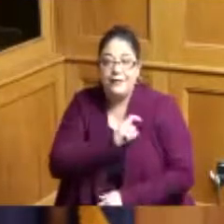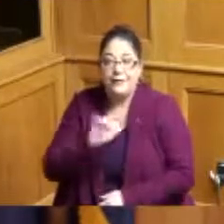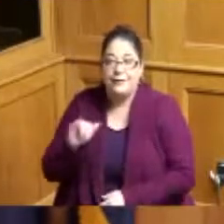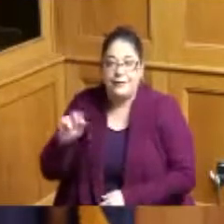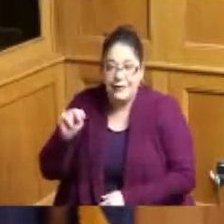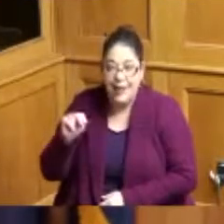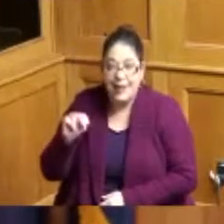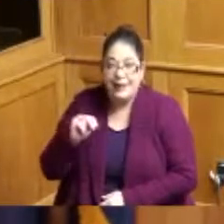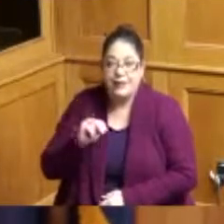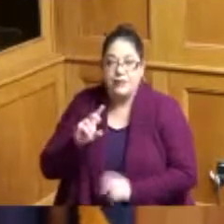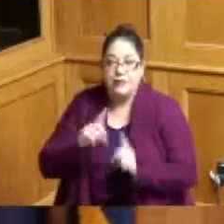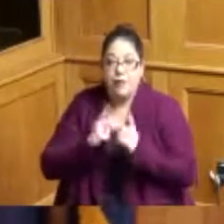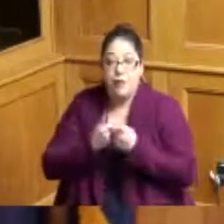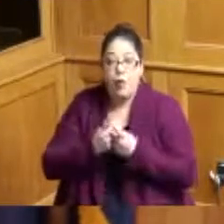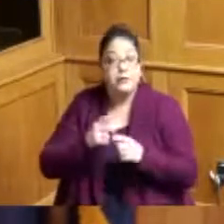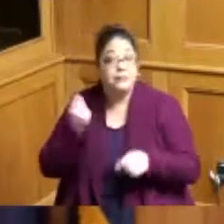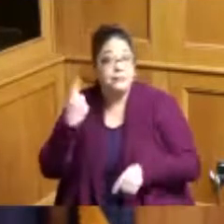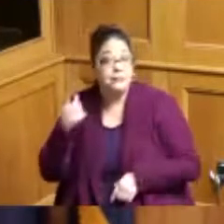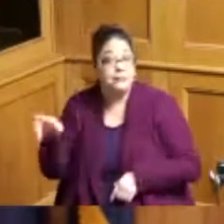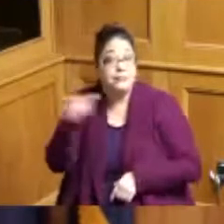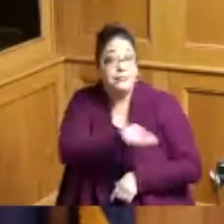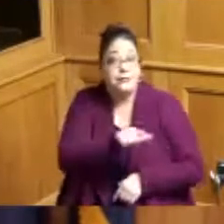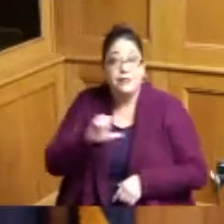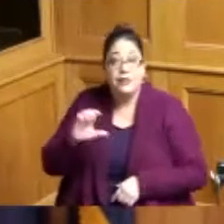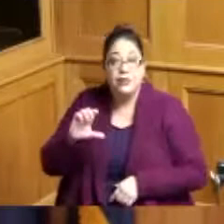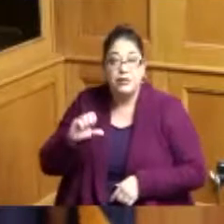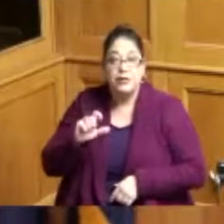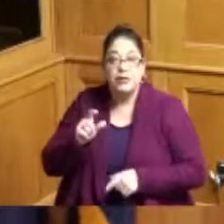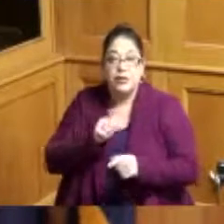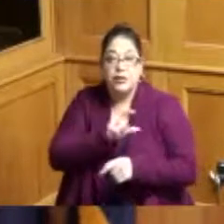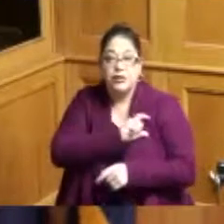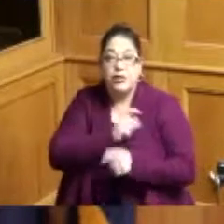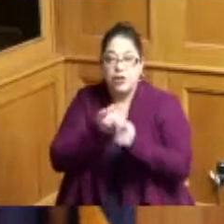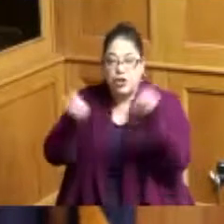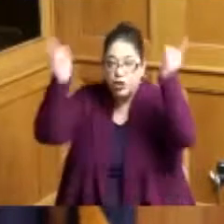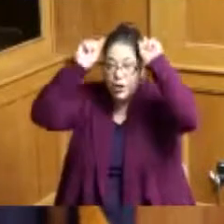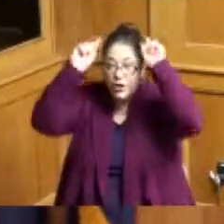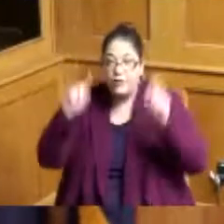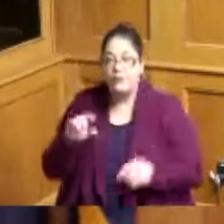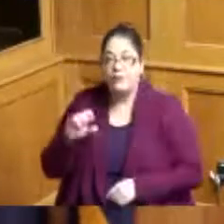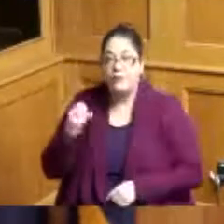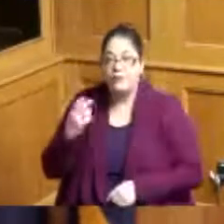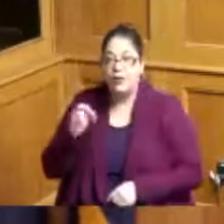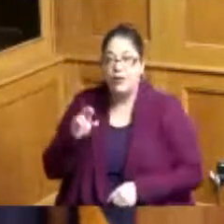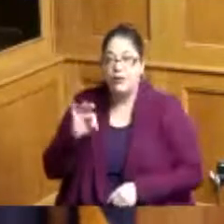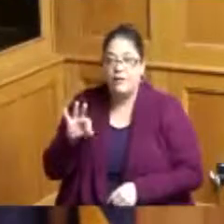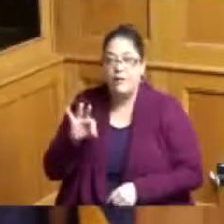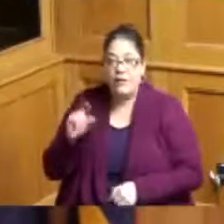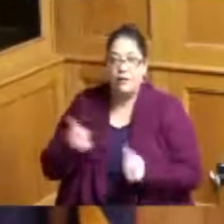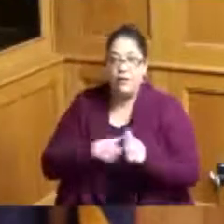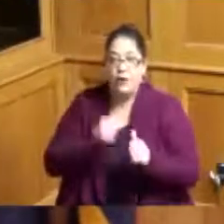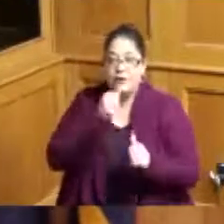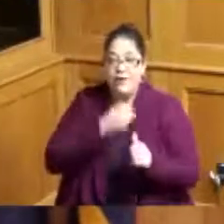at the Sheriff's department we have our first female Sheriff so some new some new folks in